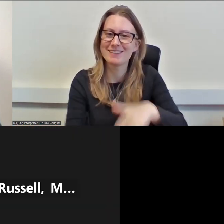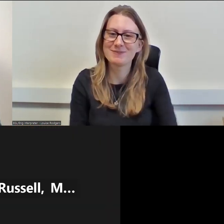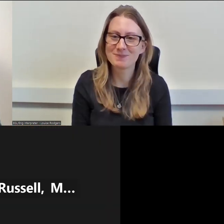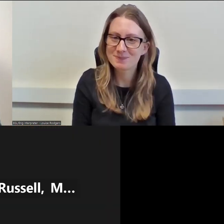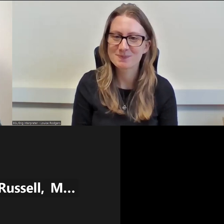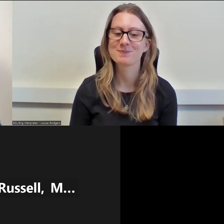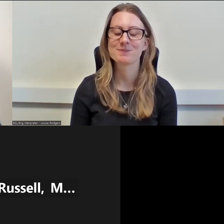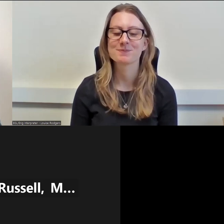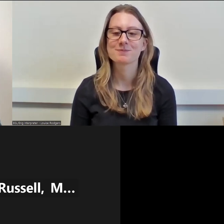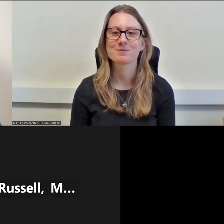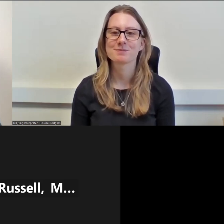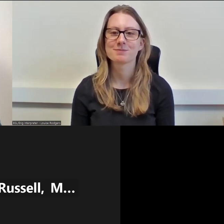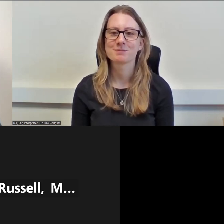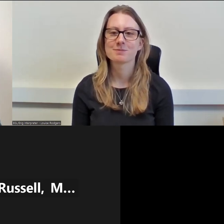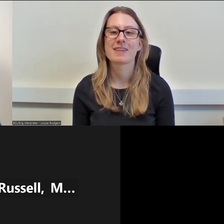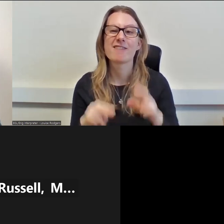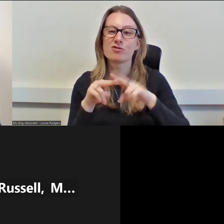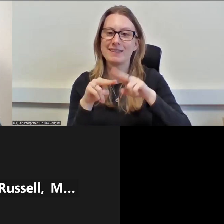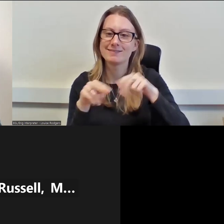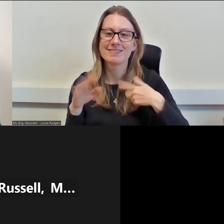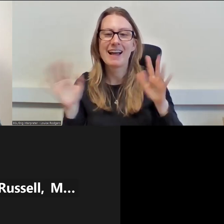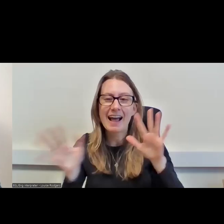Hi everyone, so I'm just going to share my screen again very quickly.